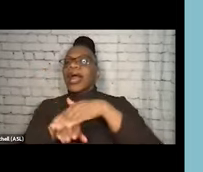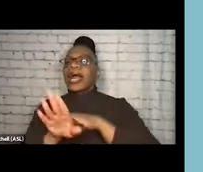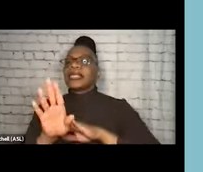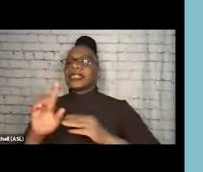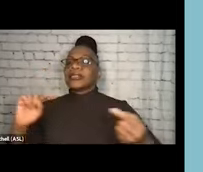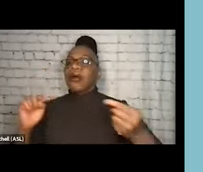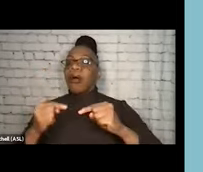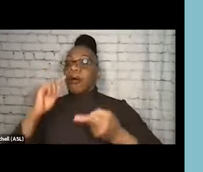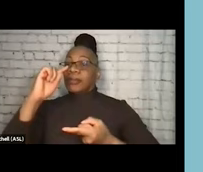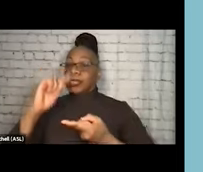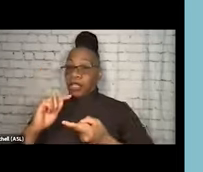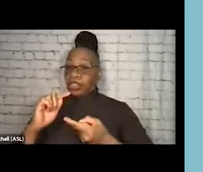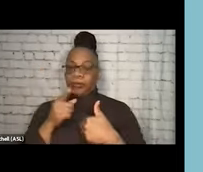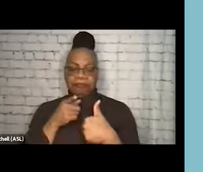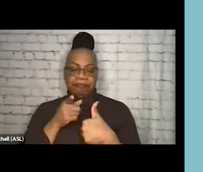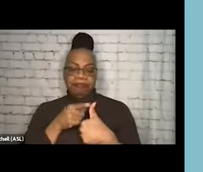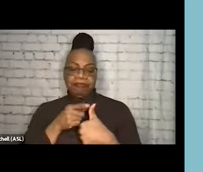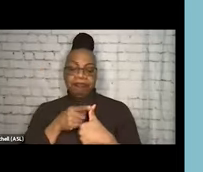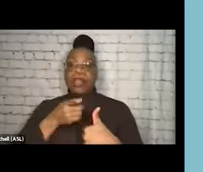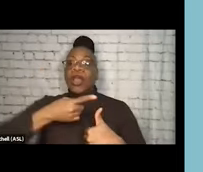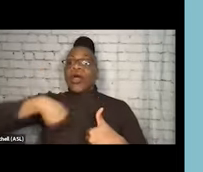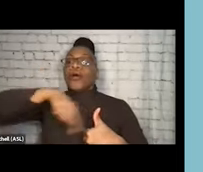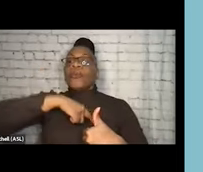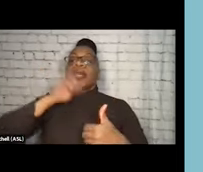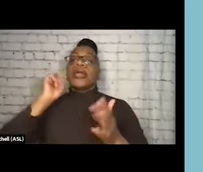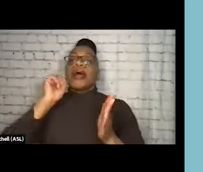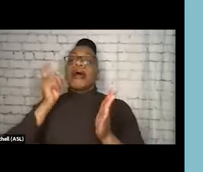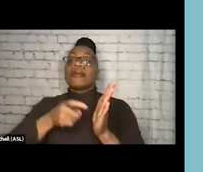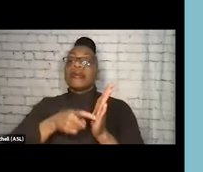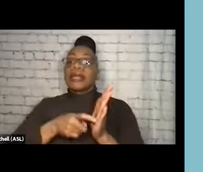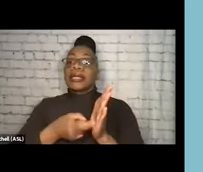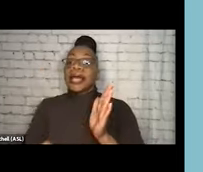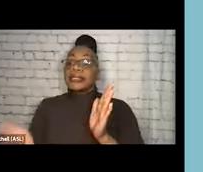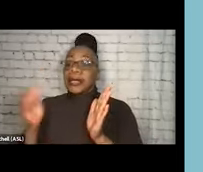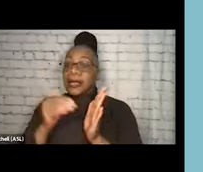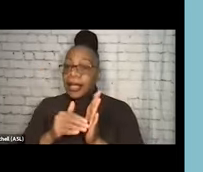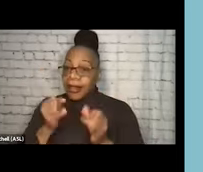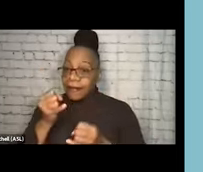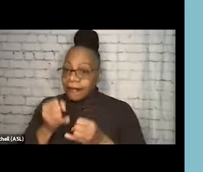One, we're recognizing, and again, finally this made it to, like, a federal level,